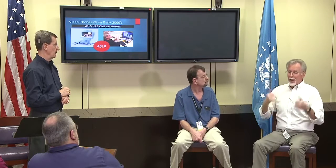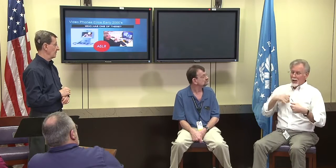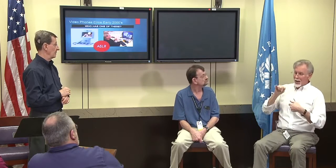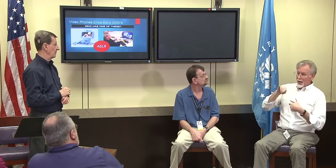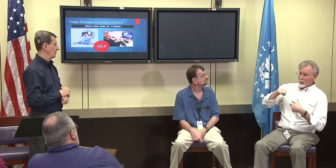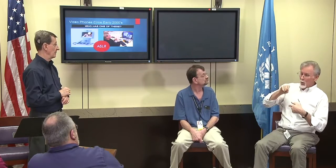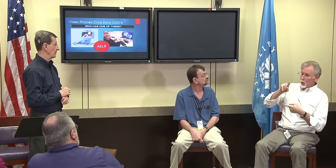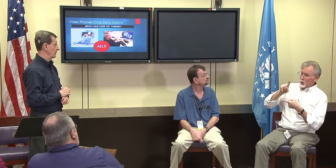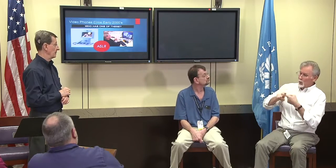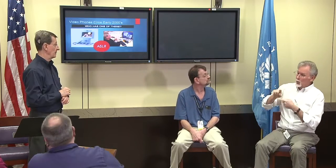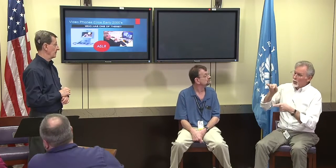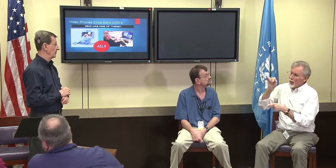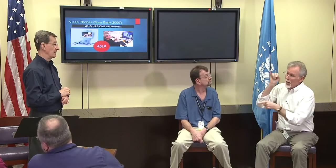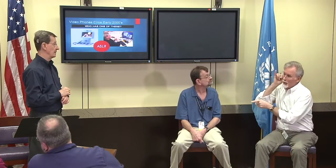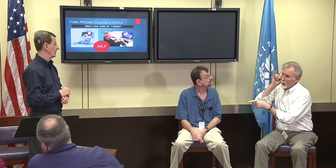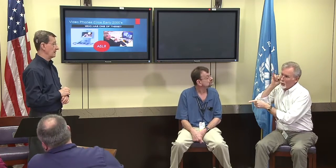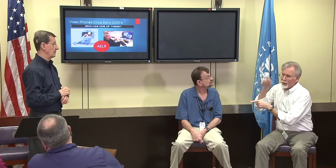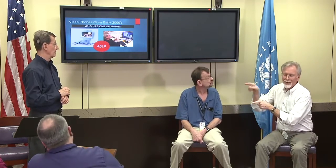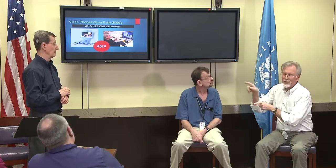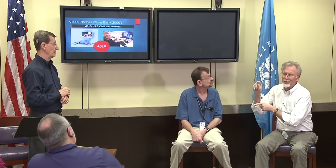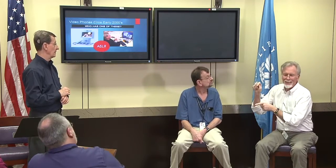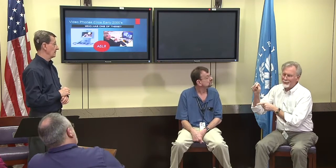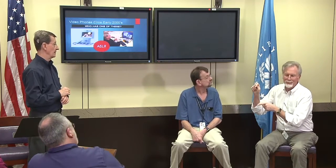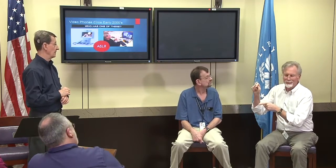It's not an app like that, my daughter has that,